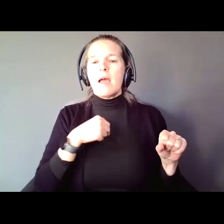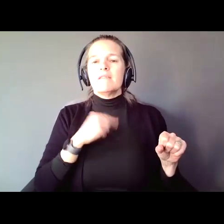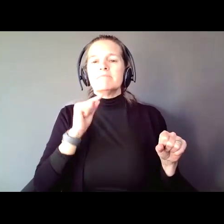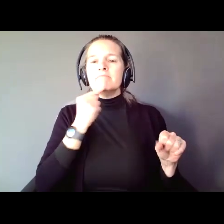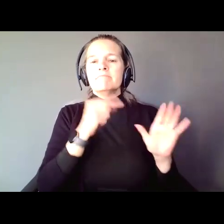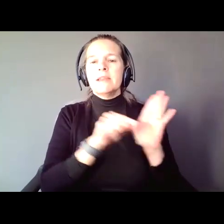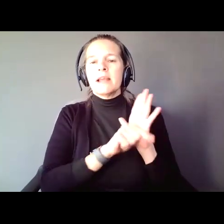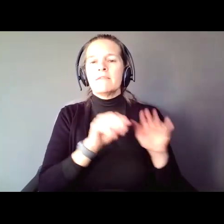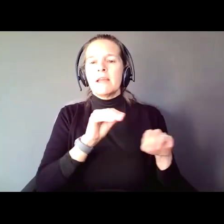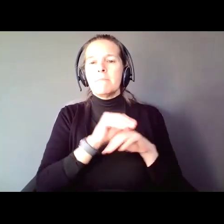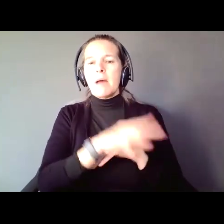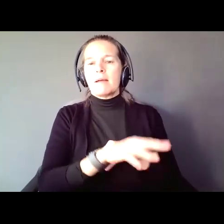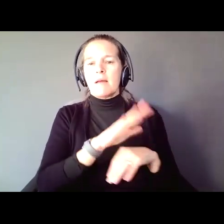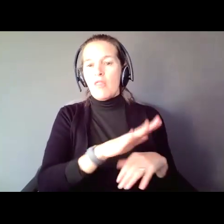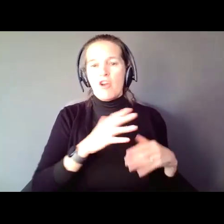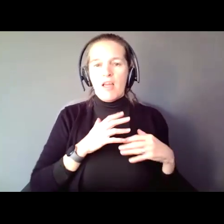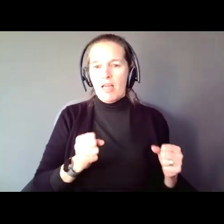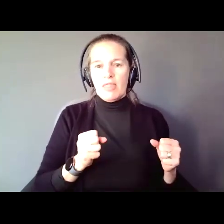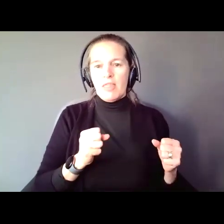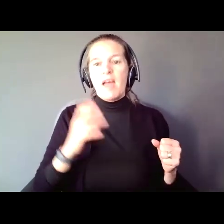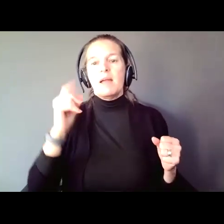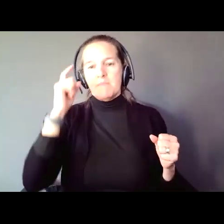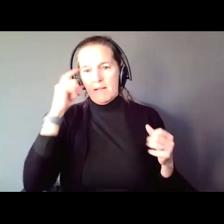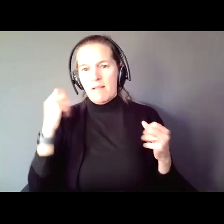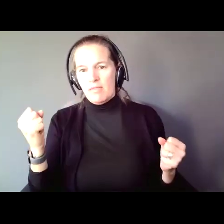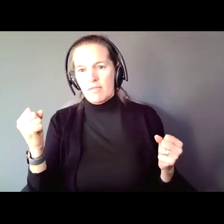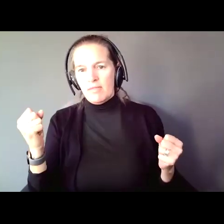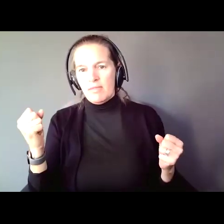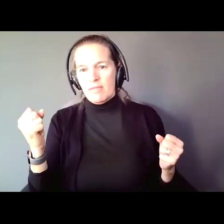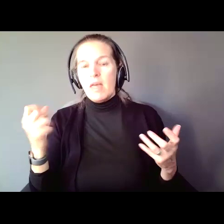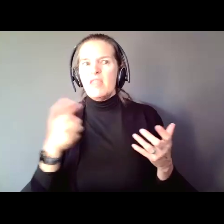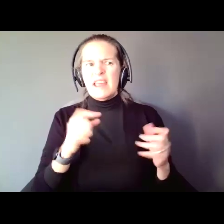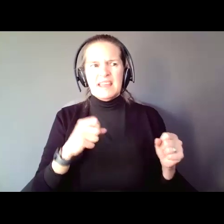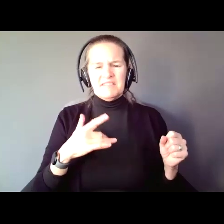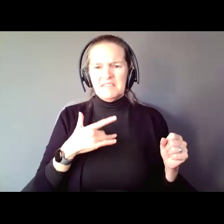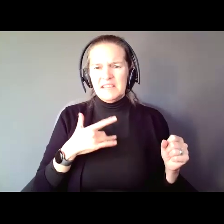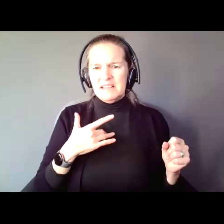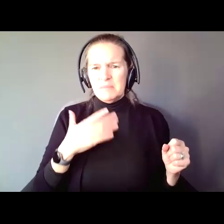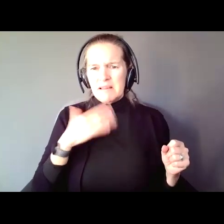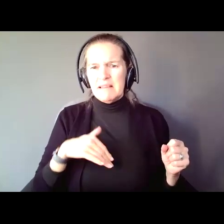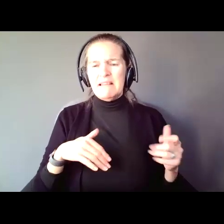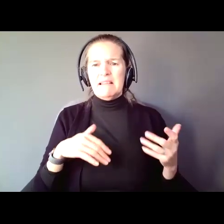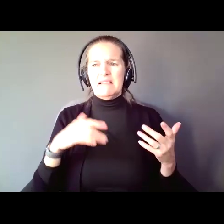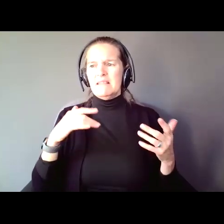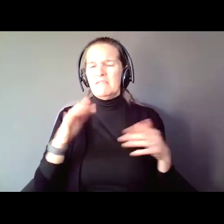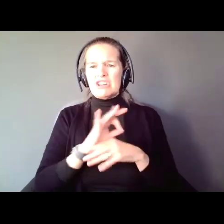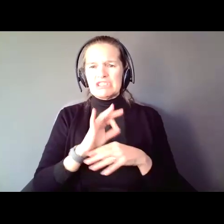on their physical and mental health. They can live less well, do less well, feel less well, and function less well.